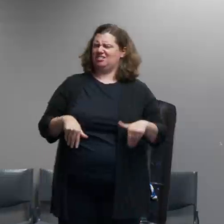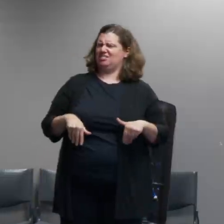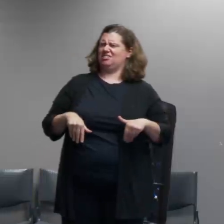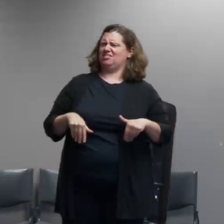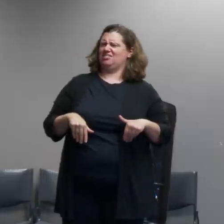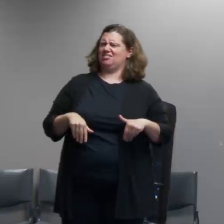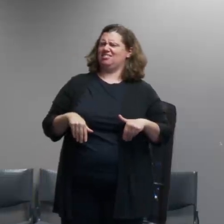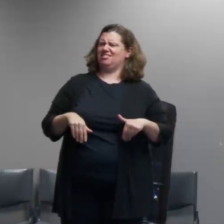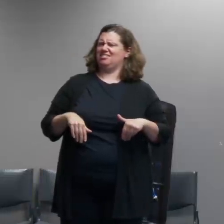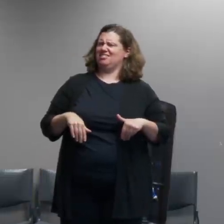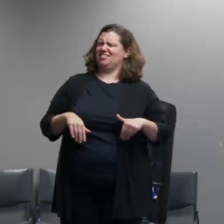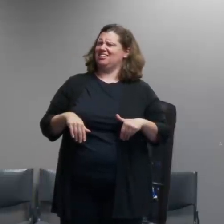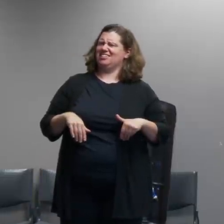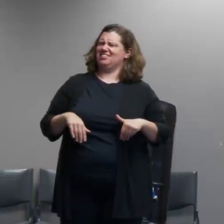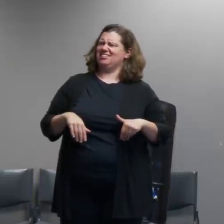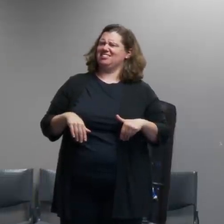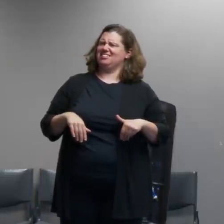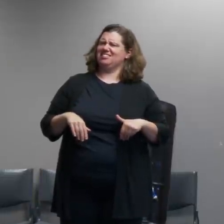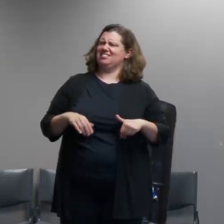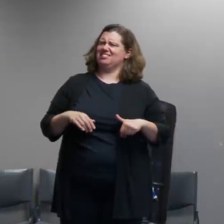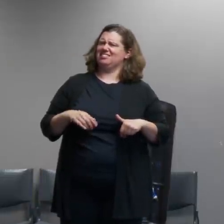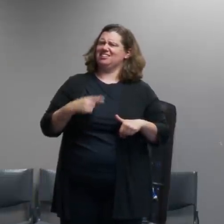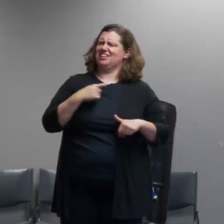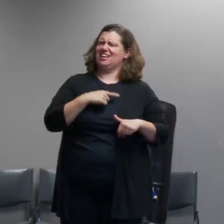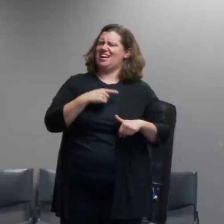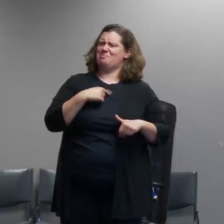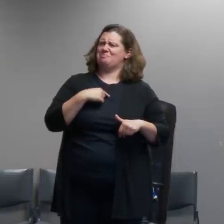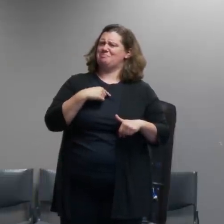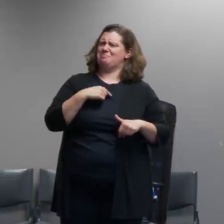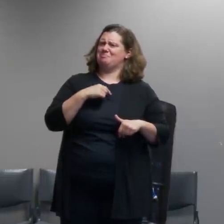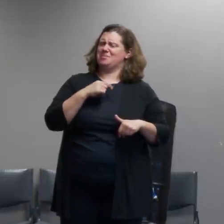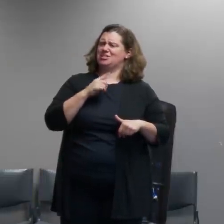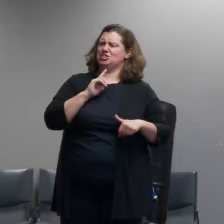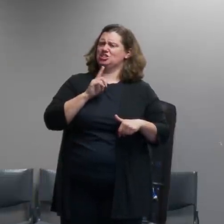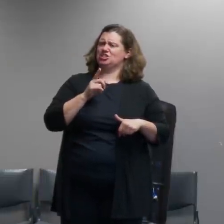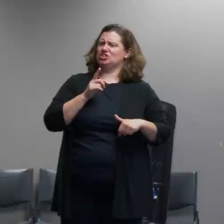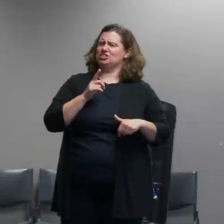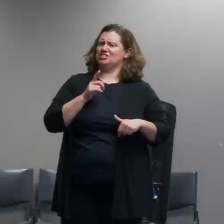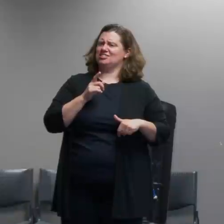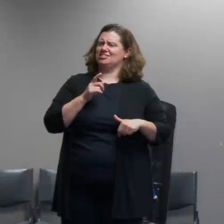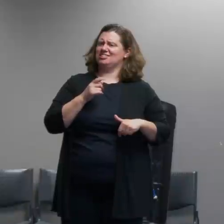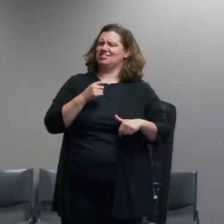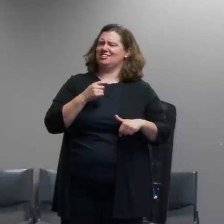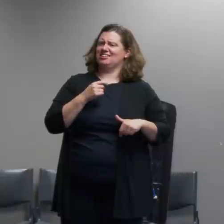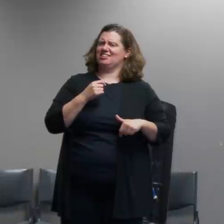i'm not quite sure i'm i think of it quite the same way the